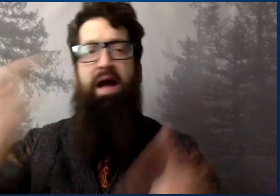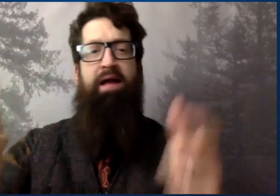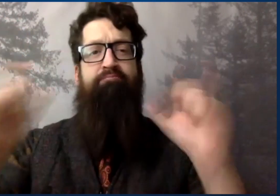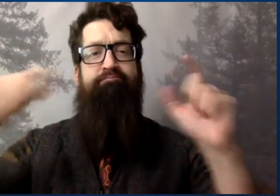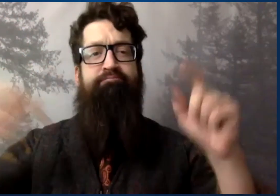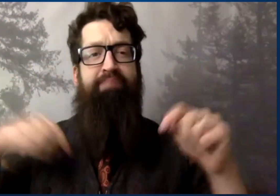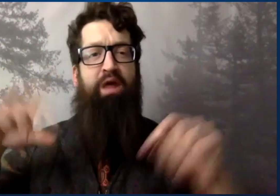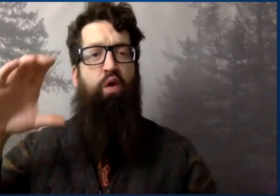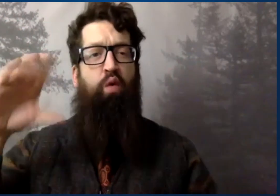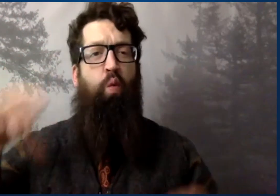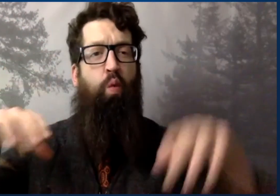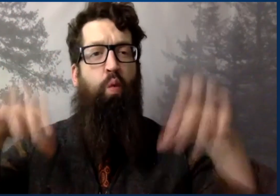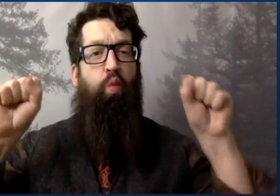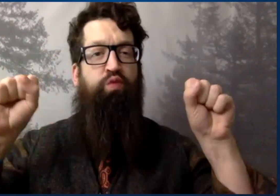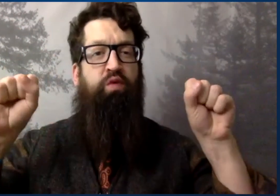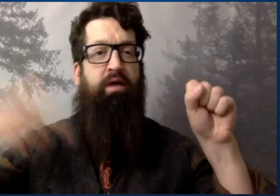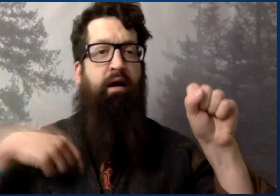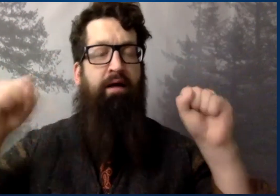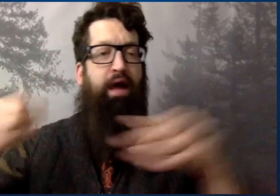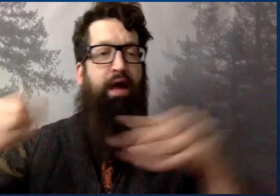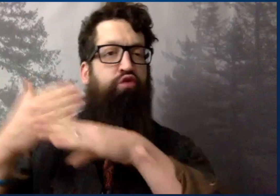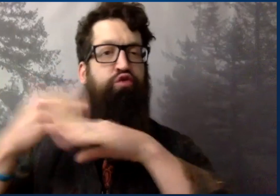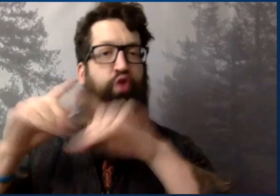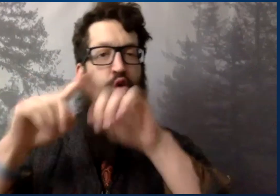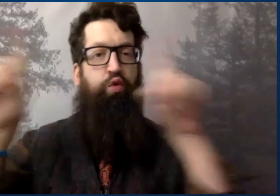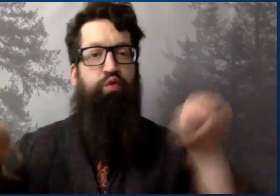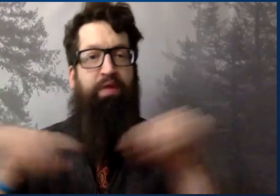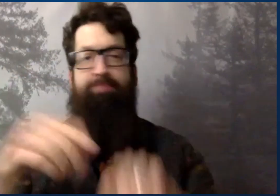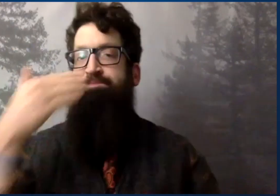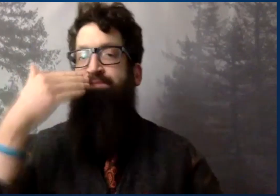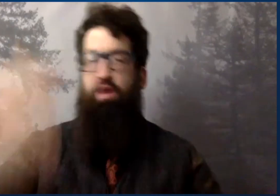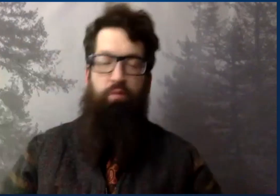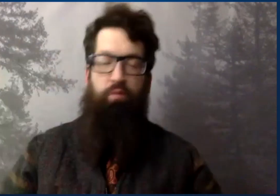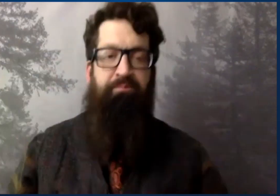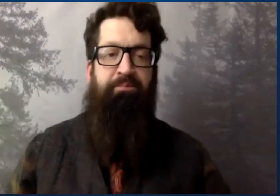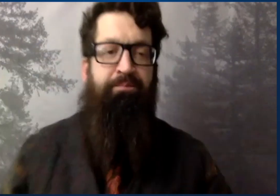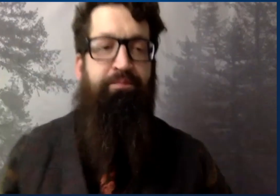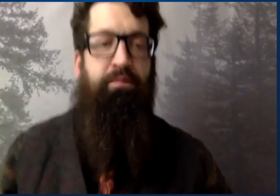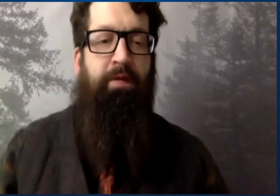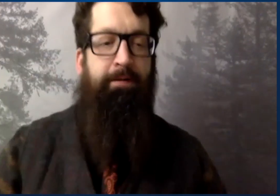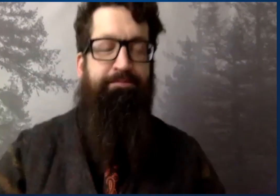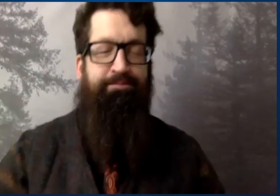Jeff, would you mind giving me co host abilities so that I can share my materials on screen?